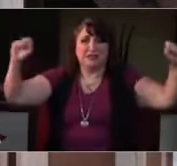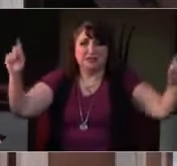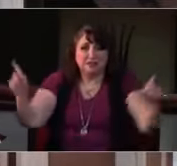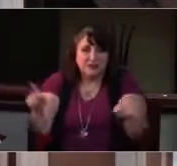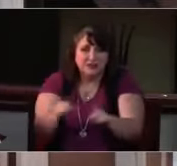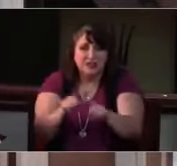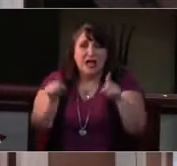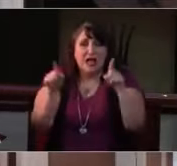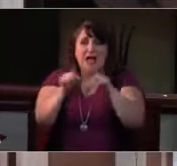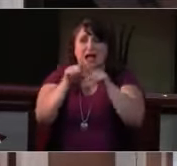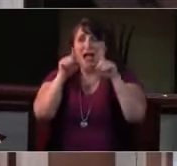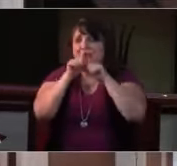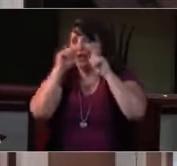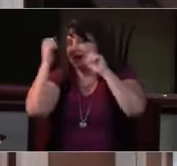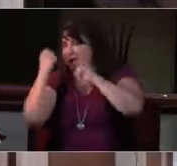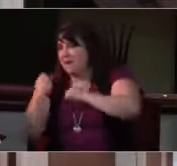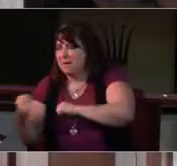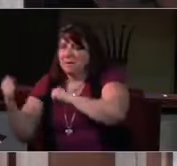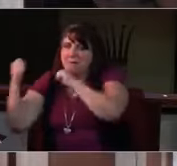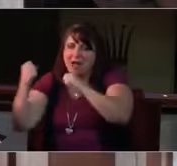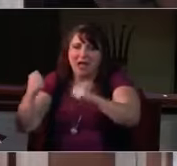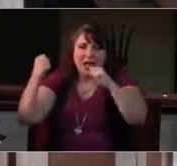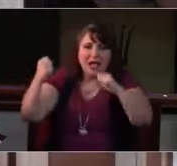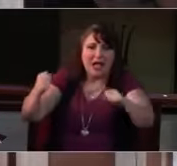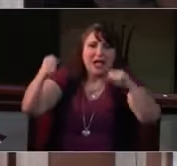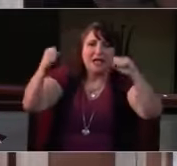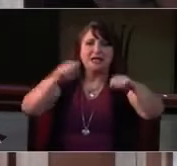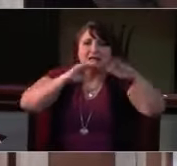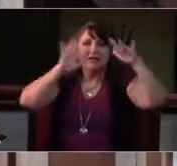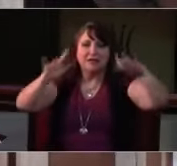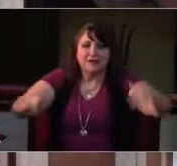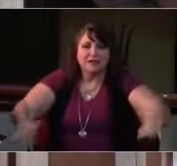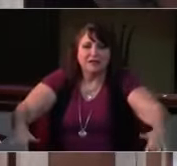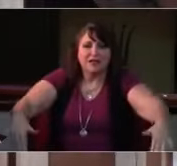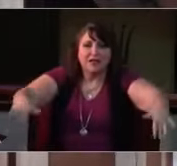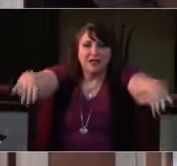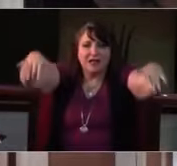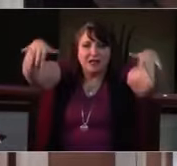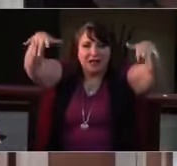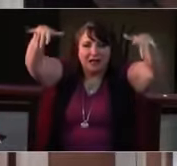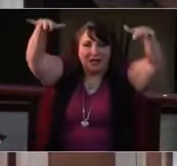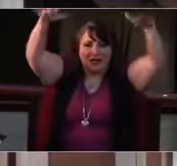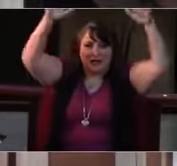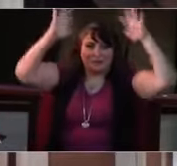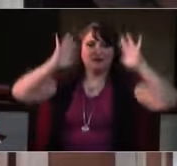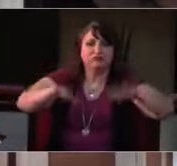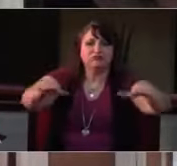his the scepter, his the throne;